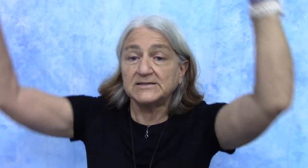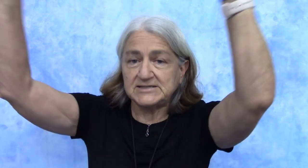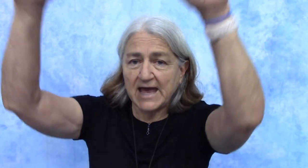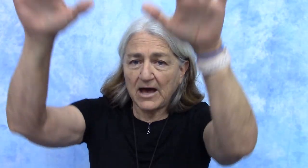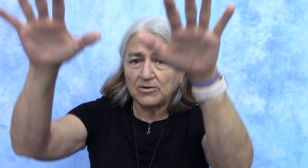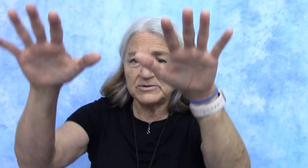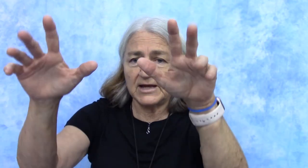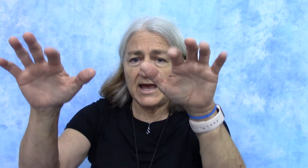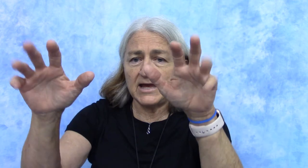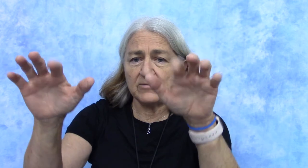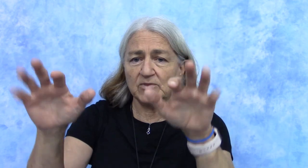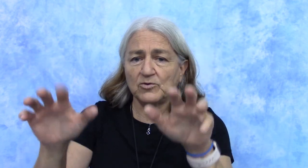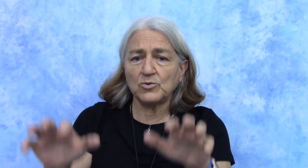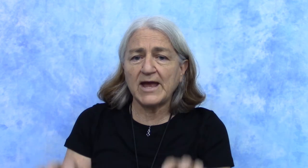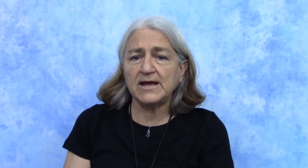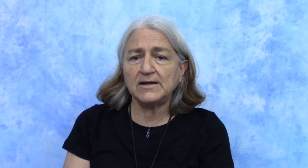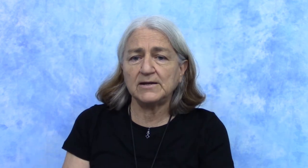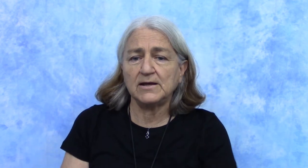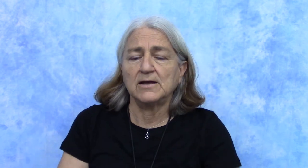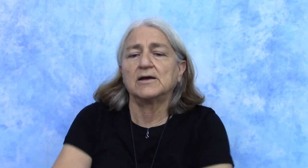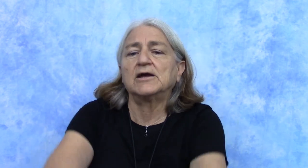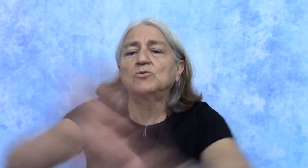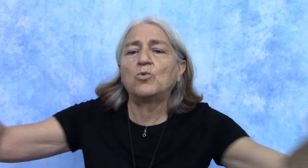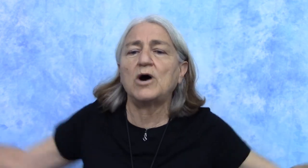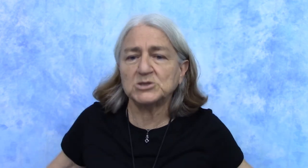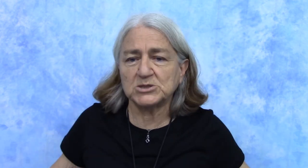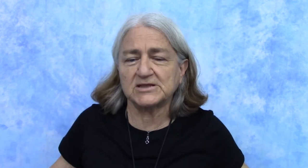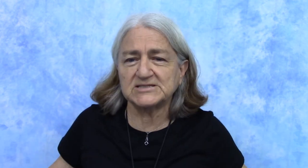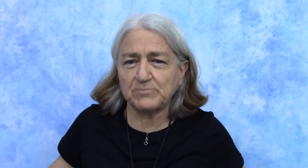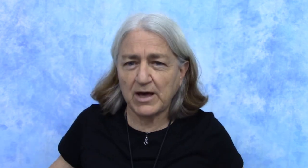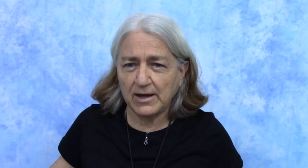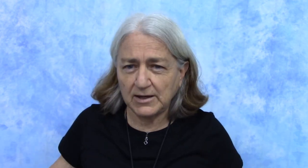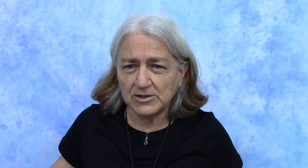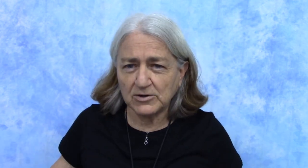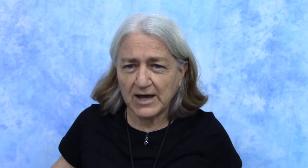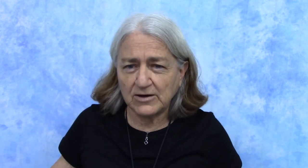Down came the rain and washed the spider out.